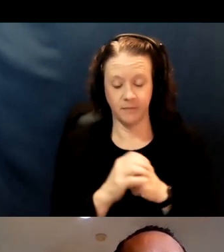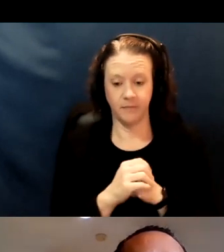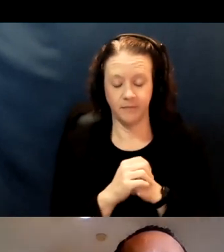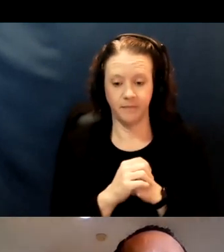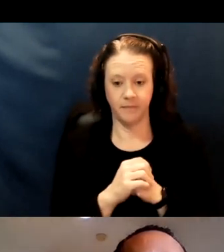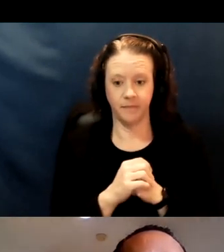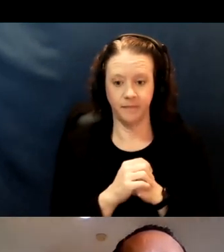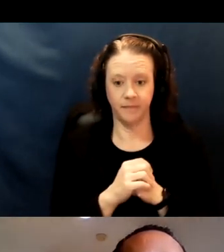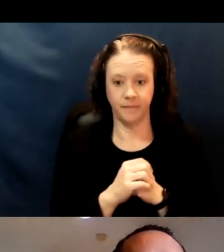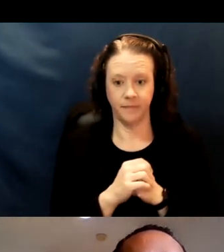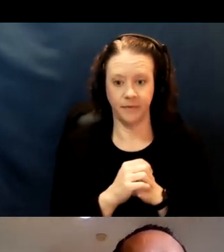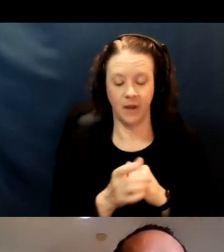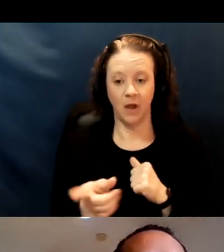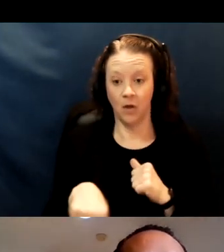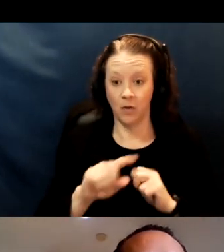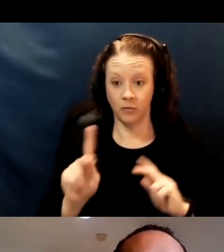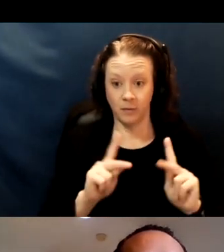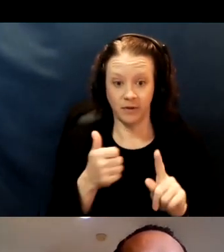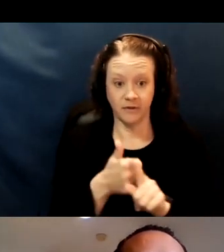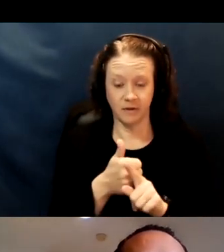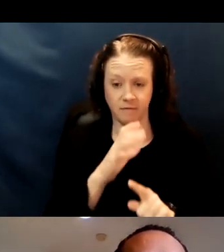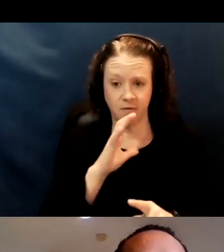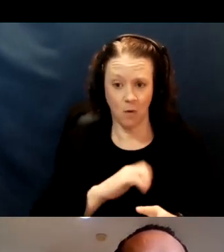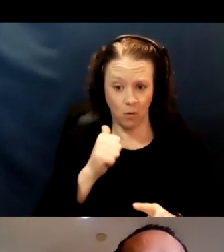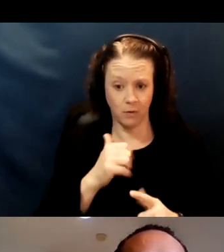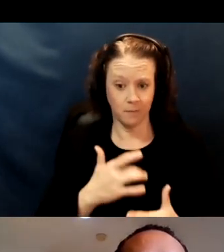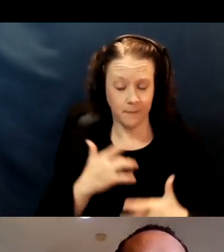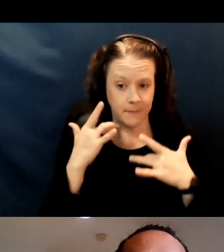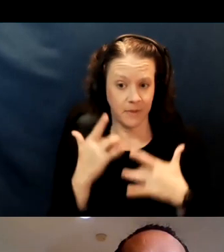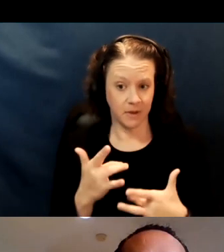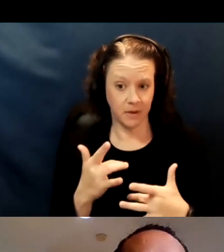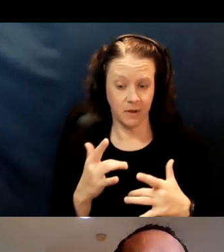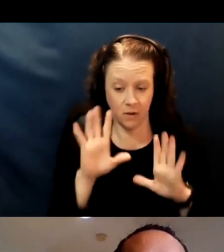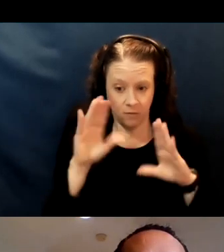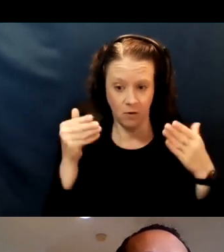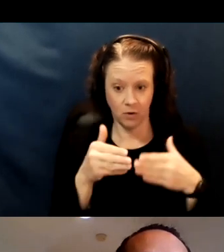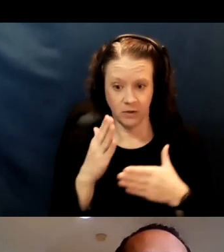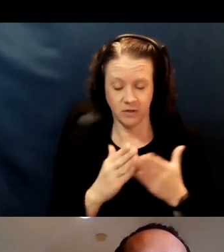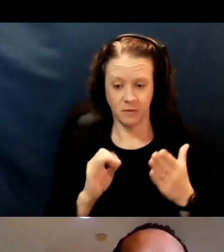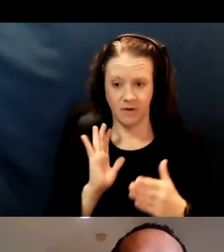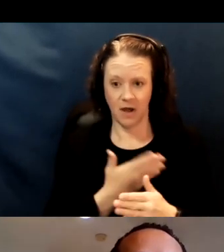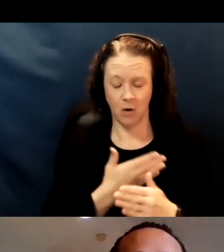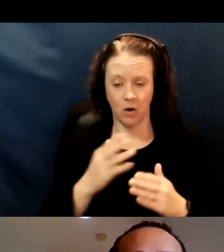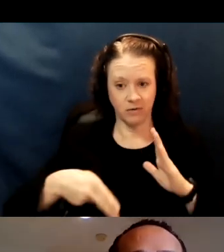Those who are older tend to be focused in some of our higher priorities zip codes